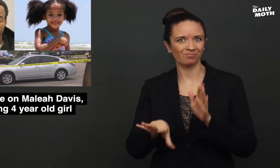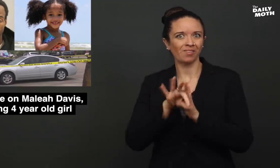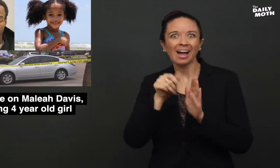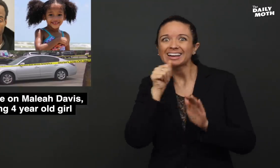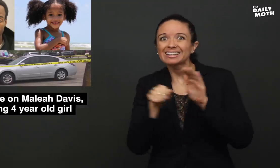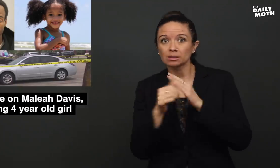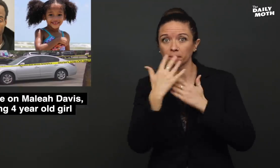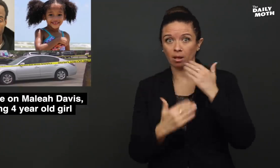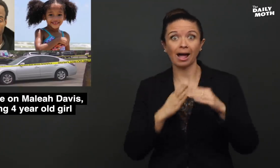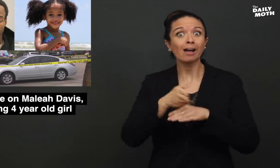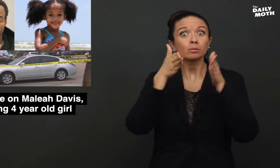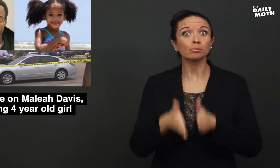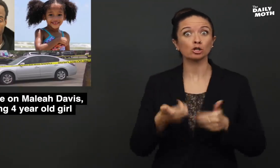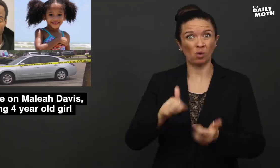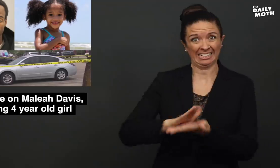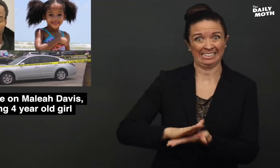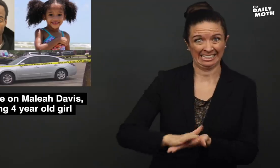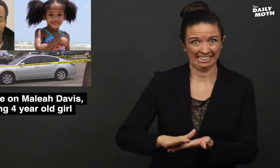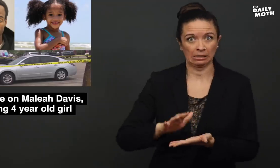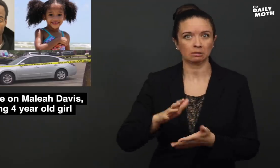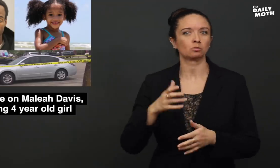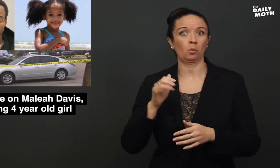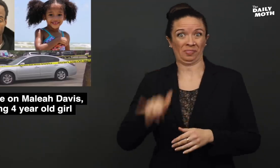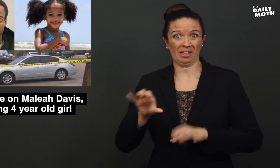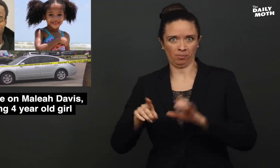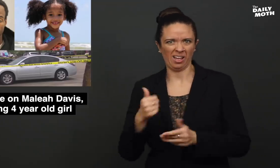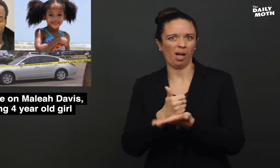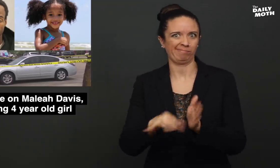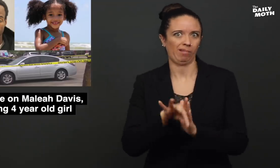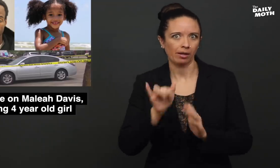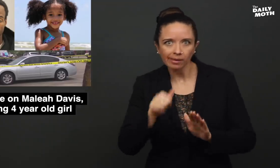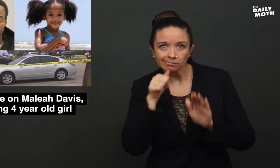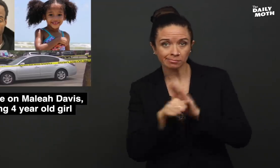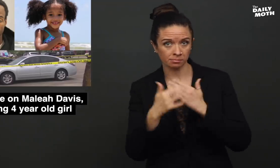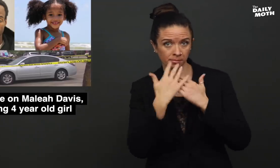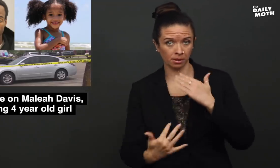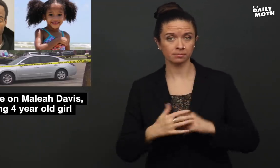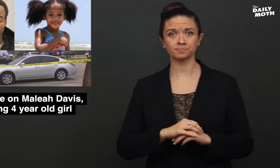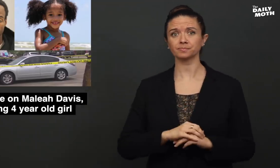hidden blood after a person tries to clean it up.